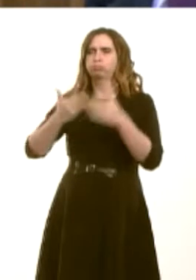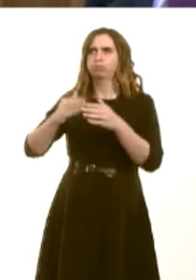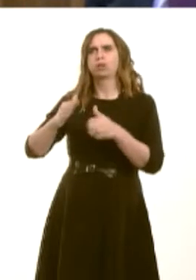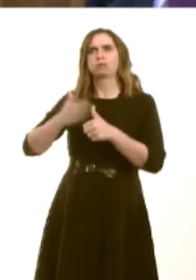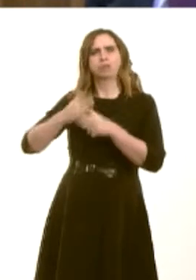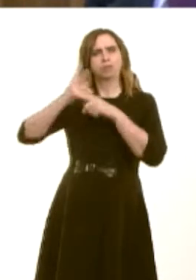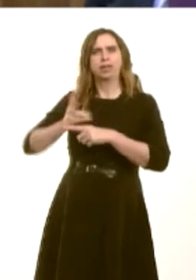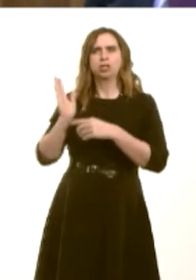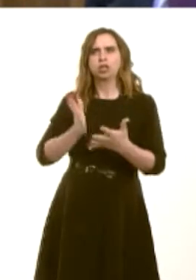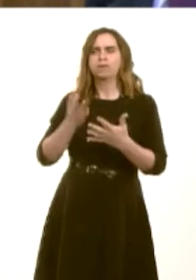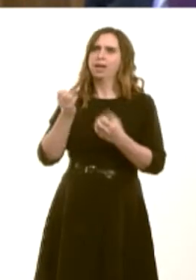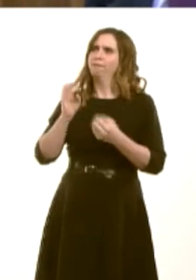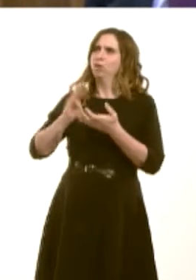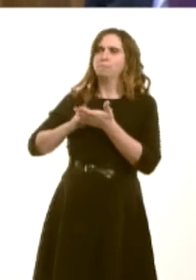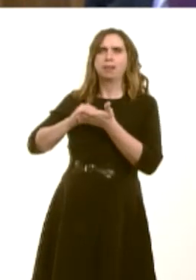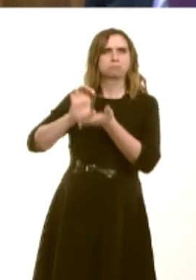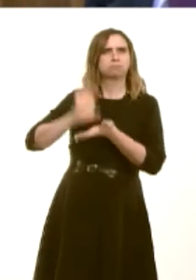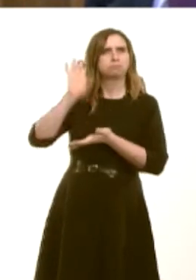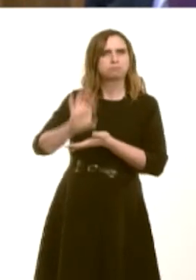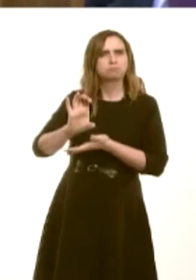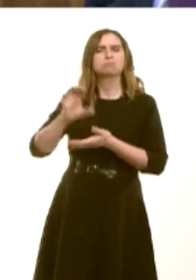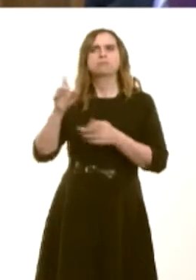of new funds and a new two-year deal with GPs.